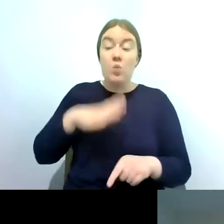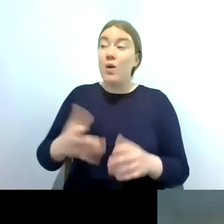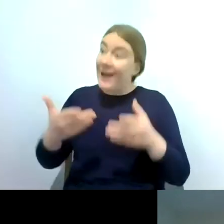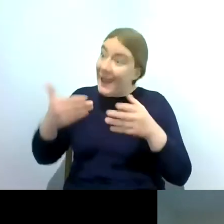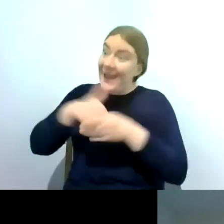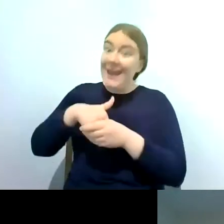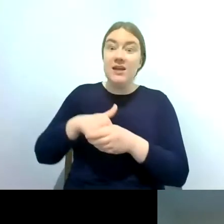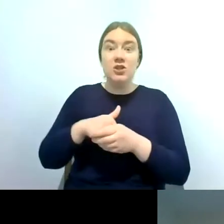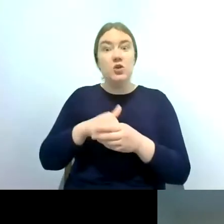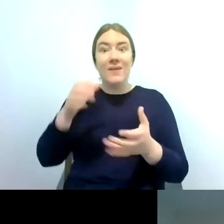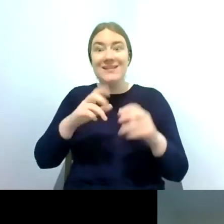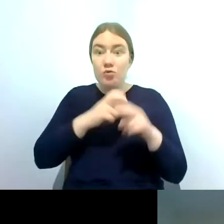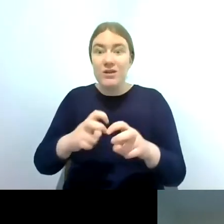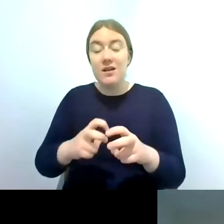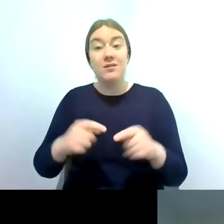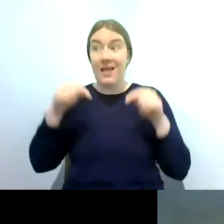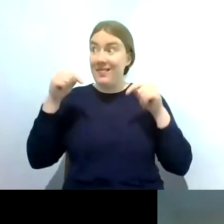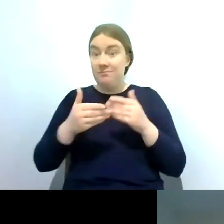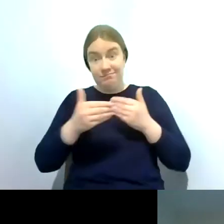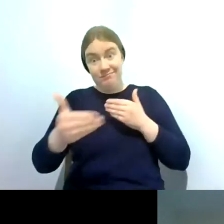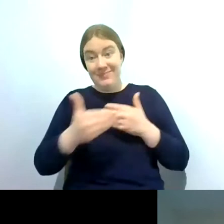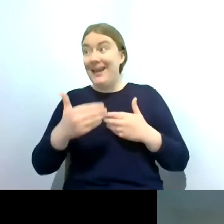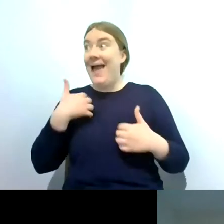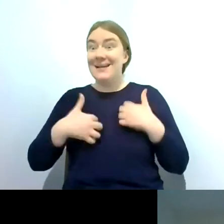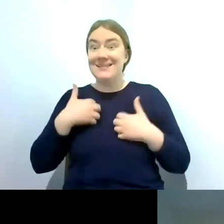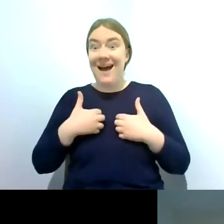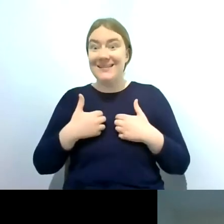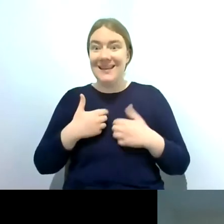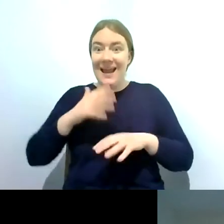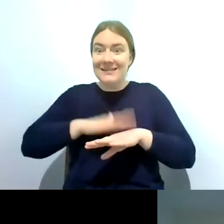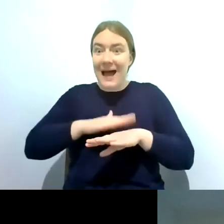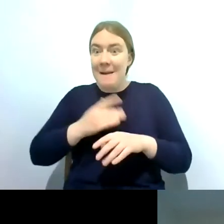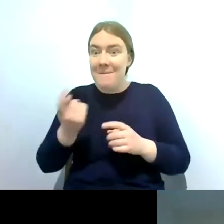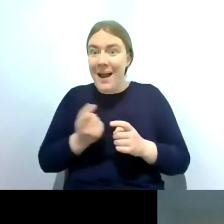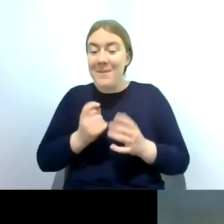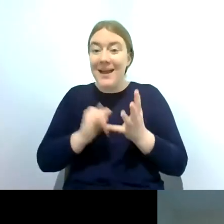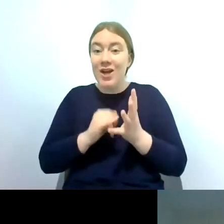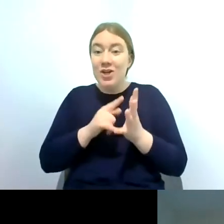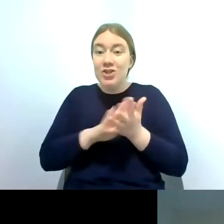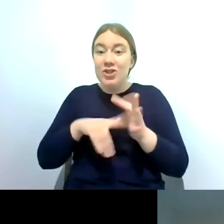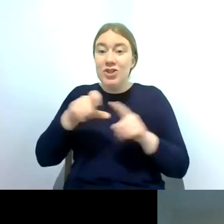really exciting time with the shad returning to the river and making their way upstream